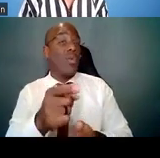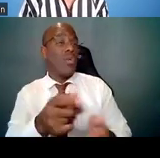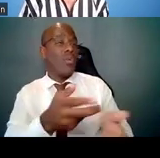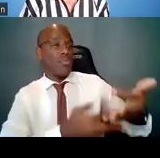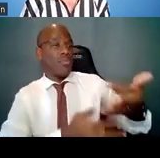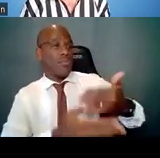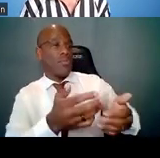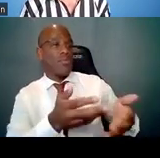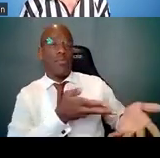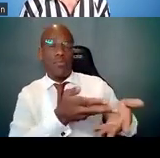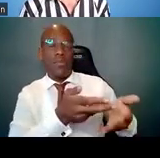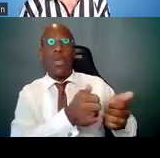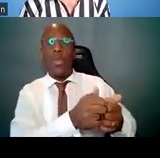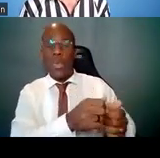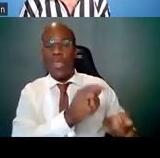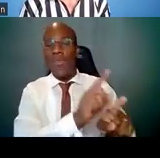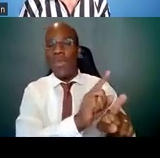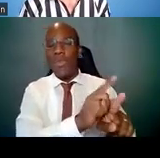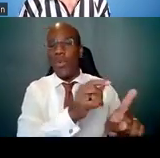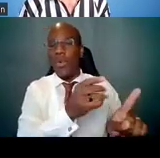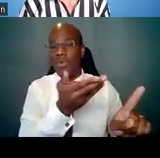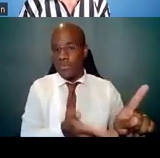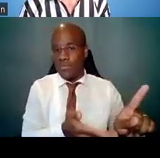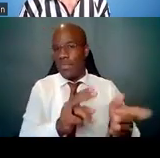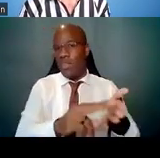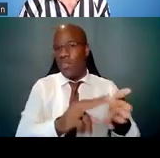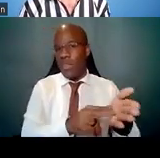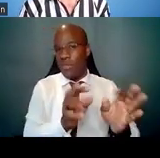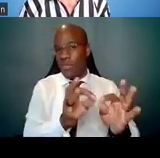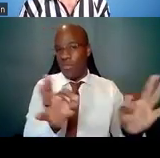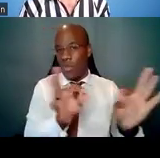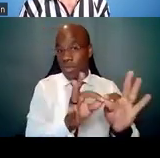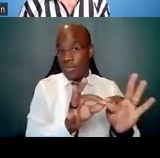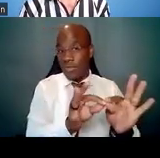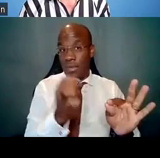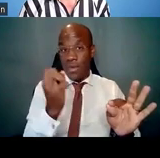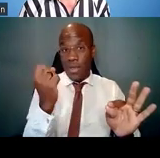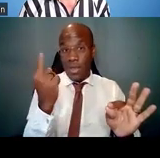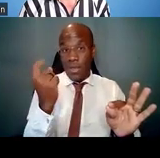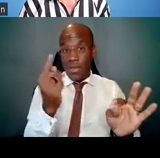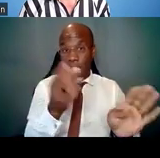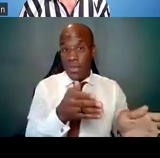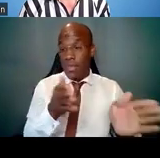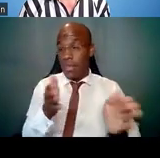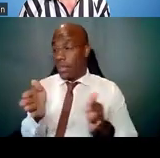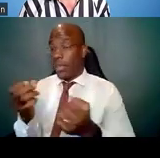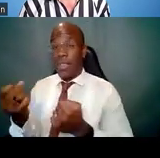Now sponsorship or sponsors, are individuals who are leaders in an area